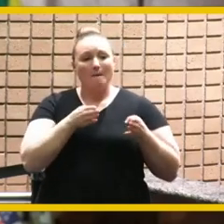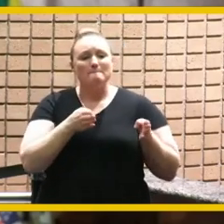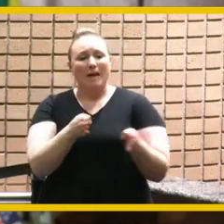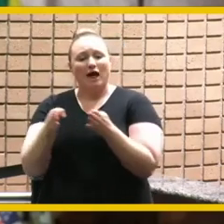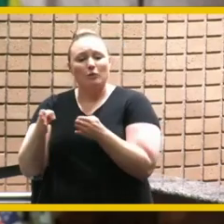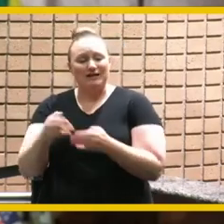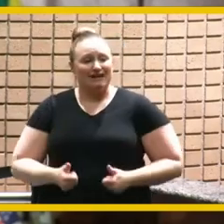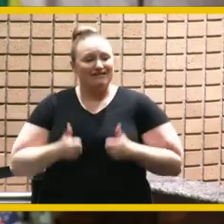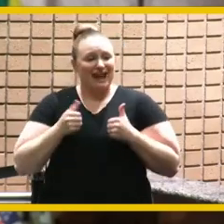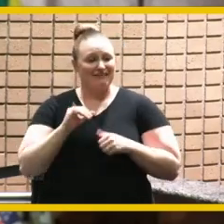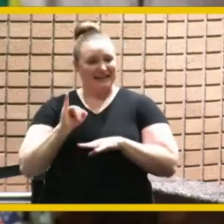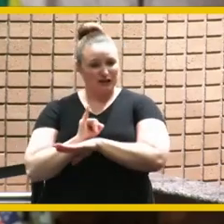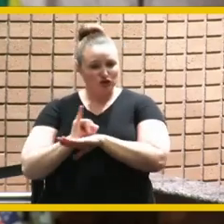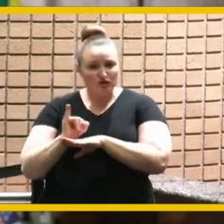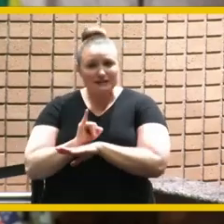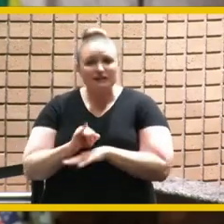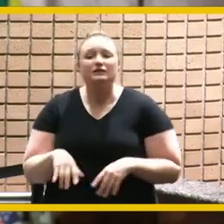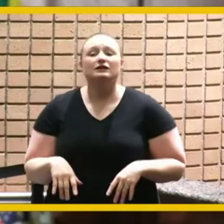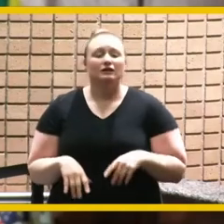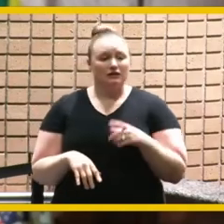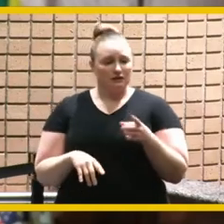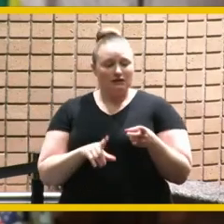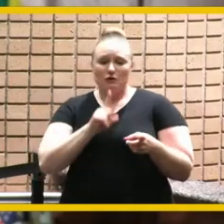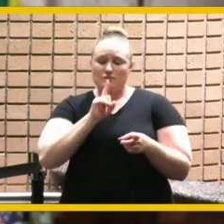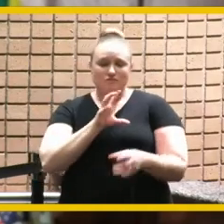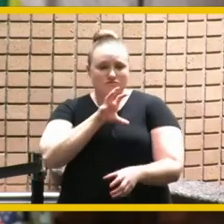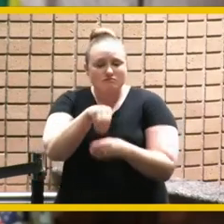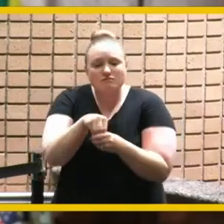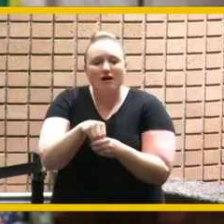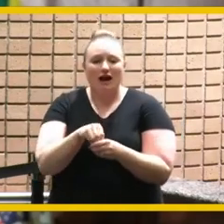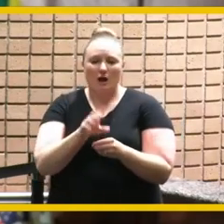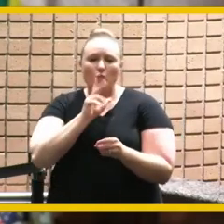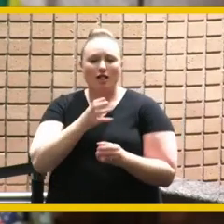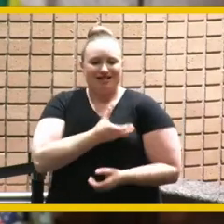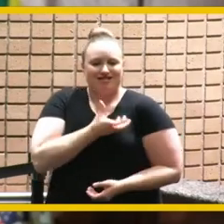heart and he's going to be giving back to his community and to our golden state